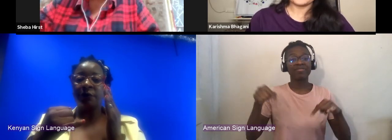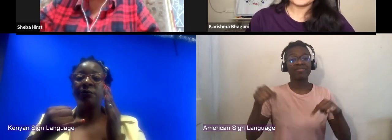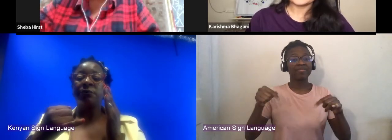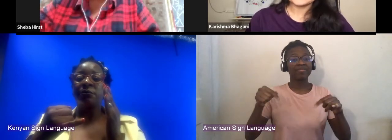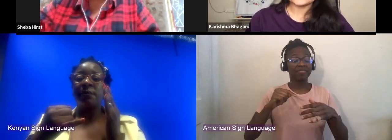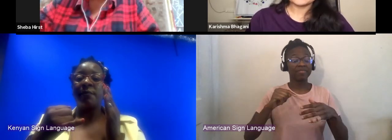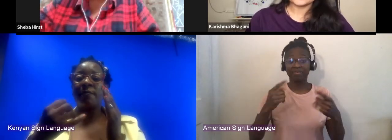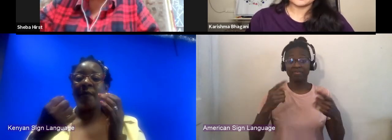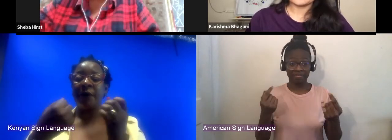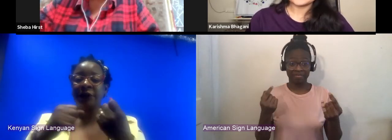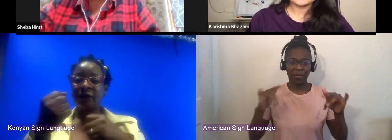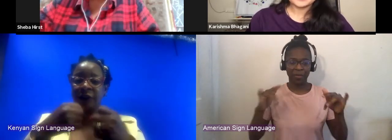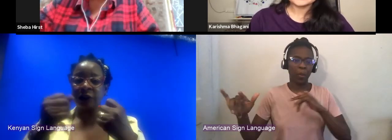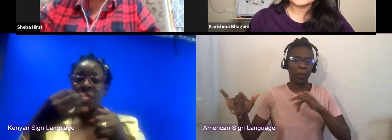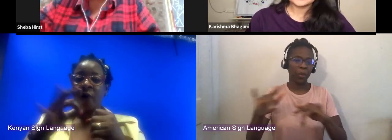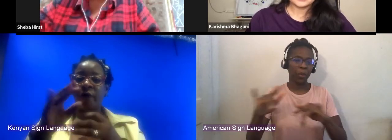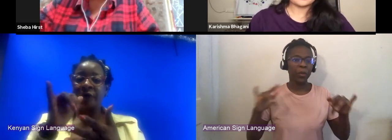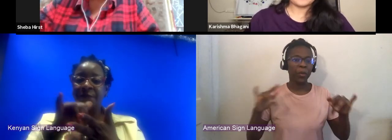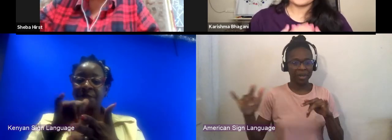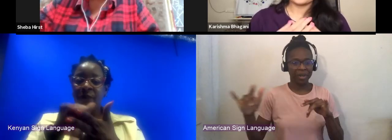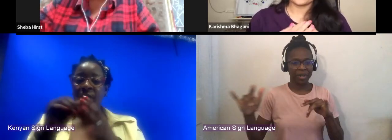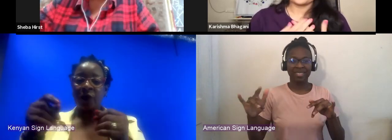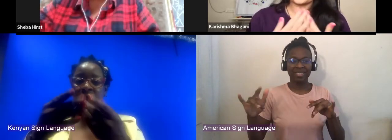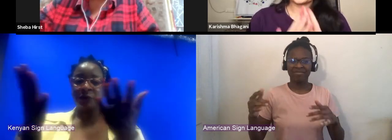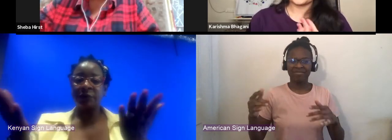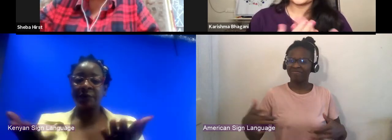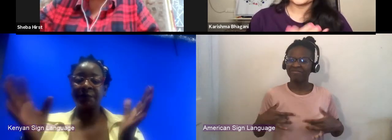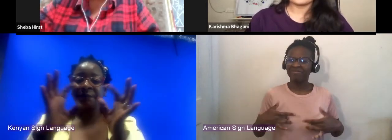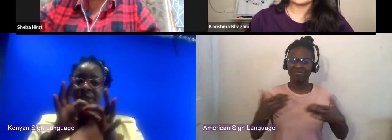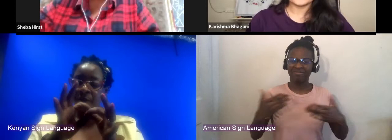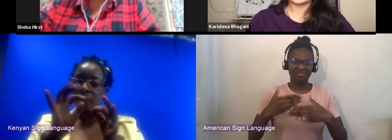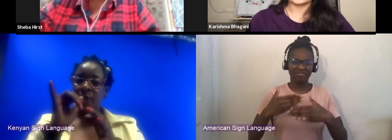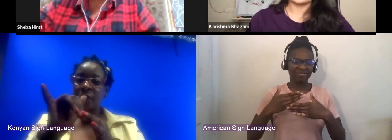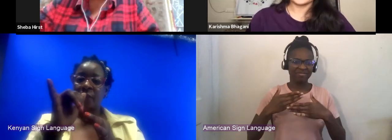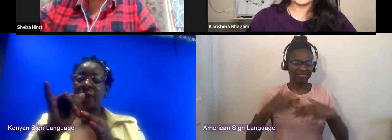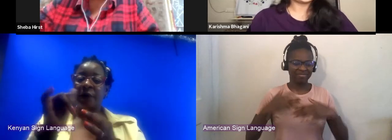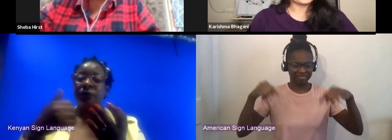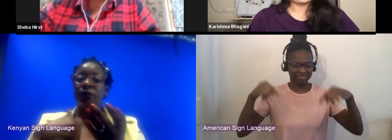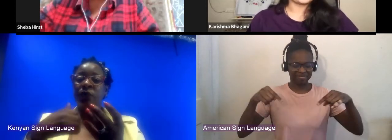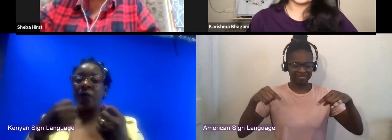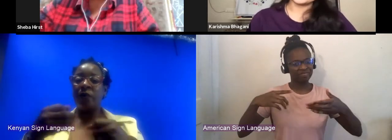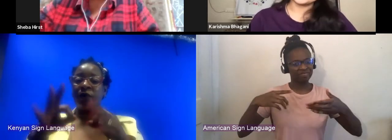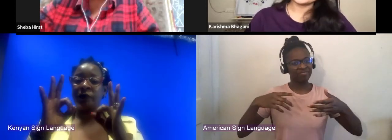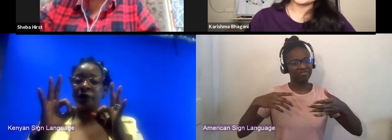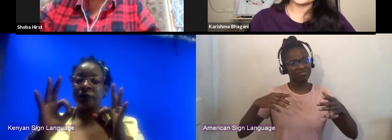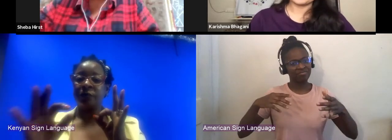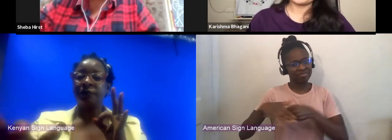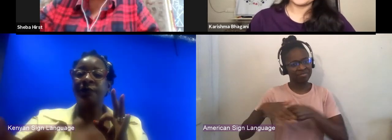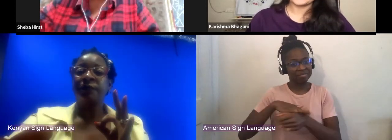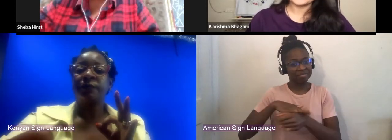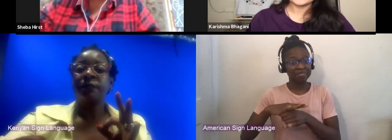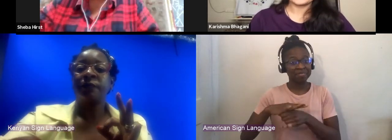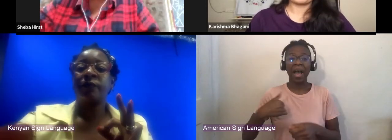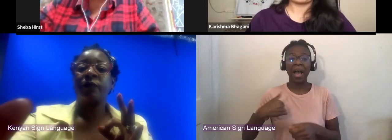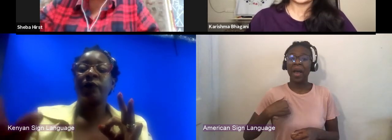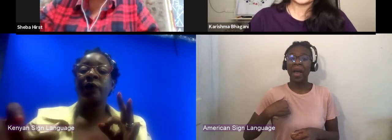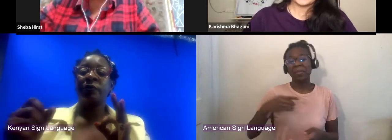very excited to be sharing this space. I'm your official question asker for the last time of this series Karishma Bhagani